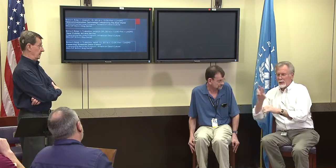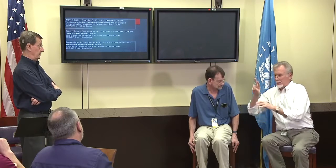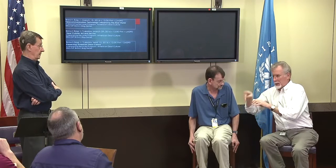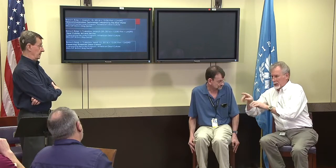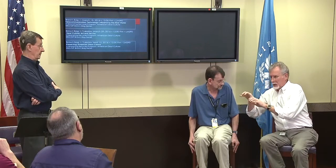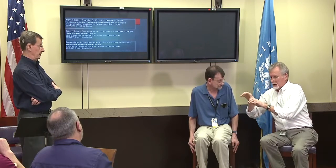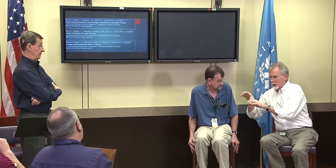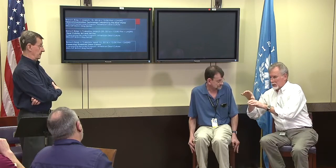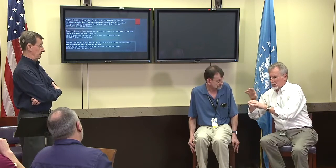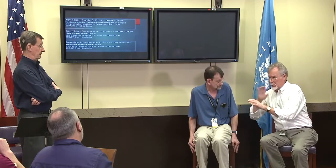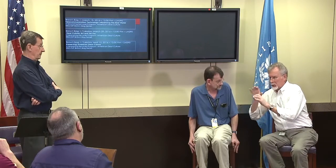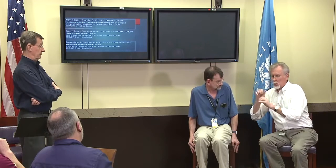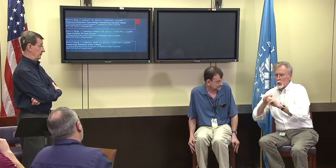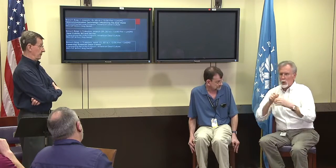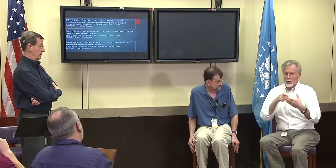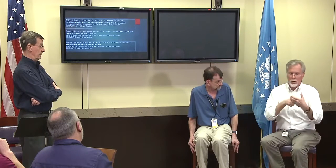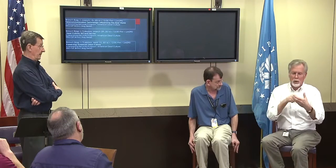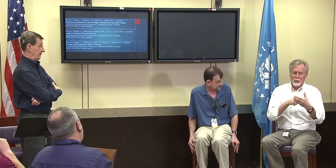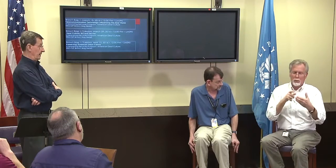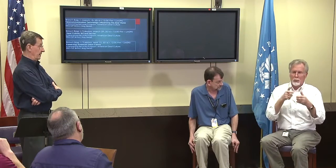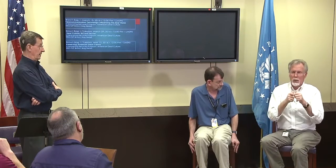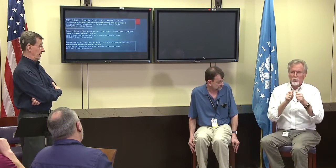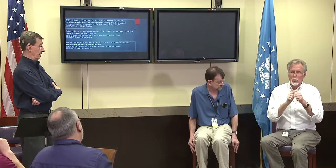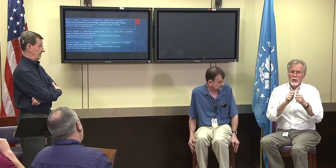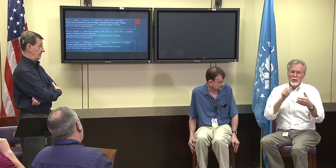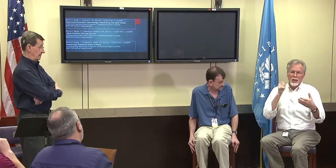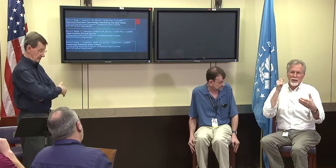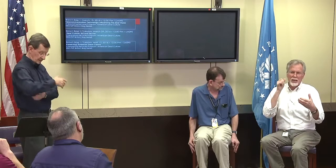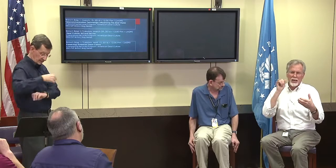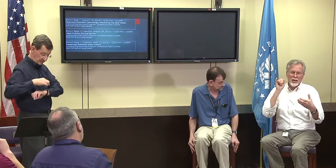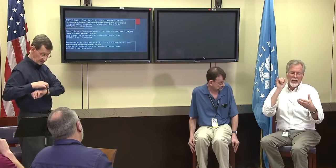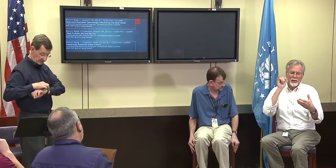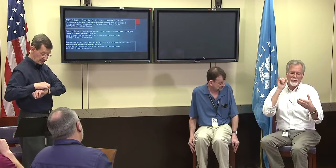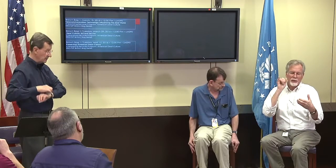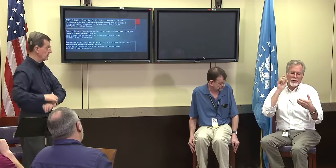Whether it's a videophone on your desktop or videophone on your phone,